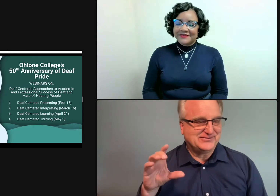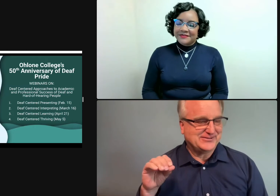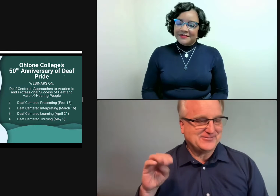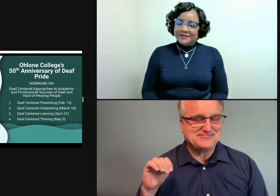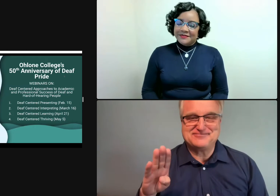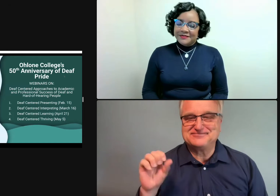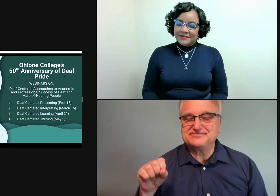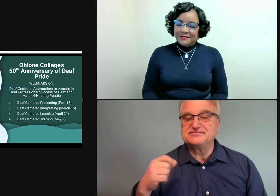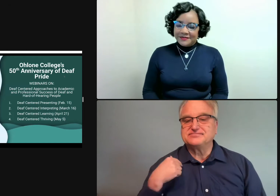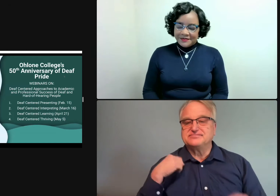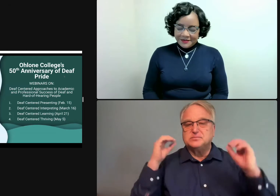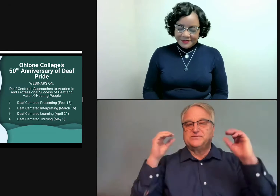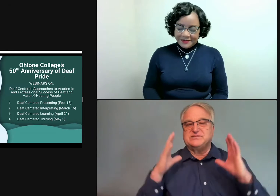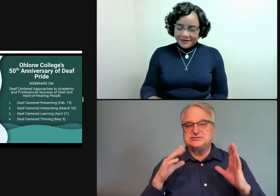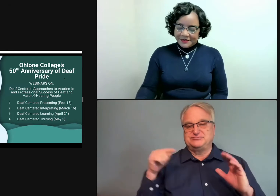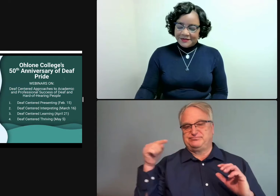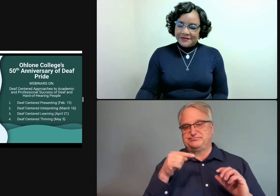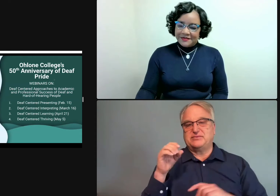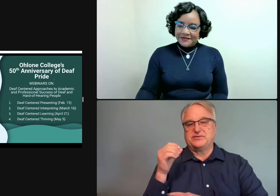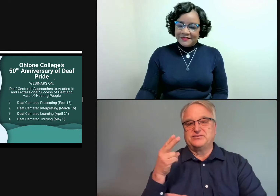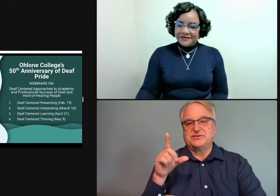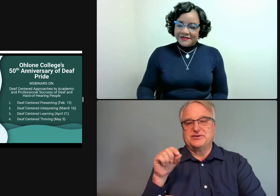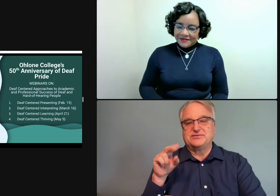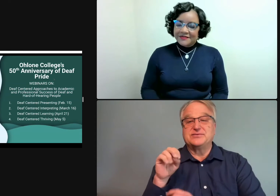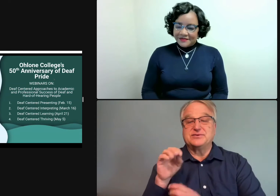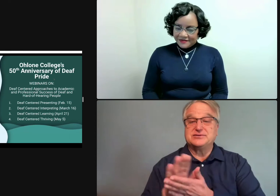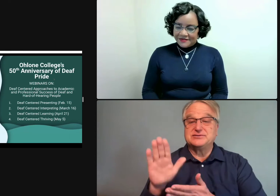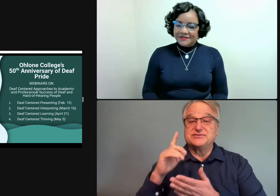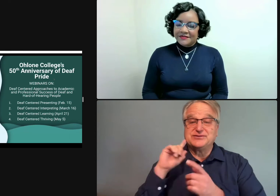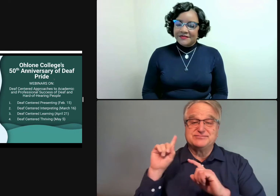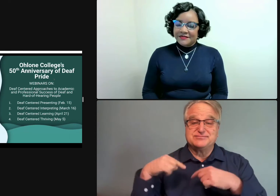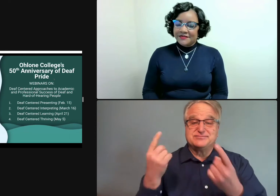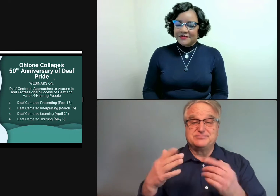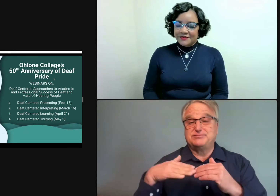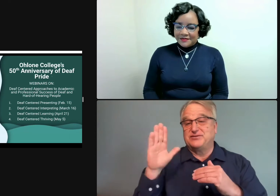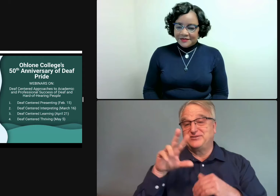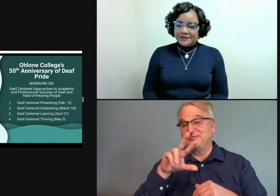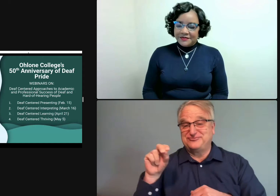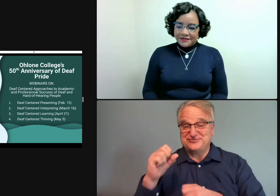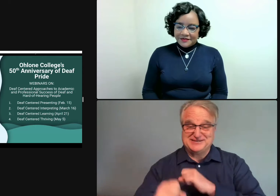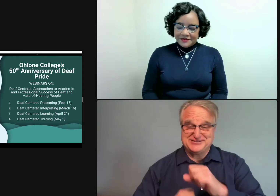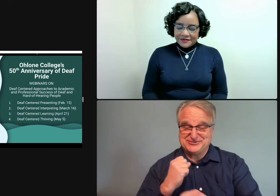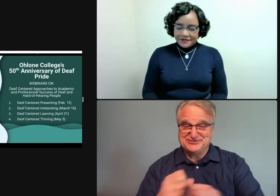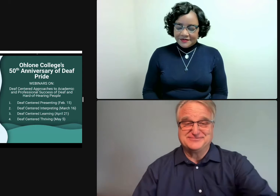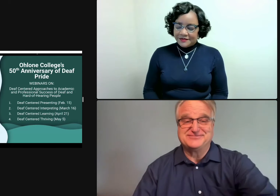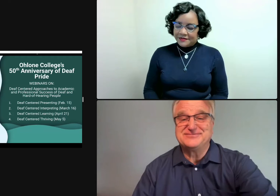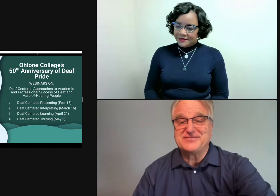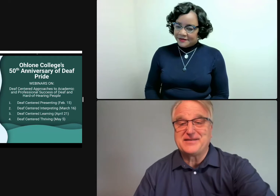I'm Thomas K. Holcomb. I'm a professor at Ohlone College and have been for over 30 years now.